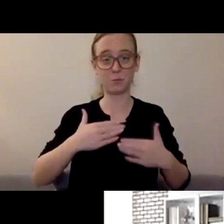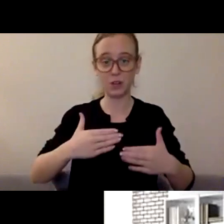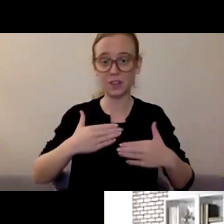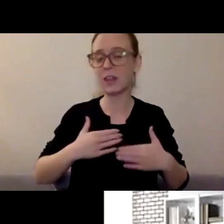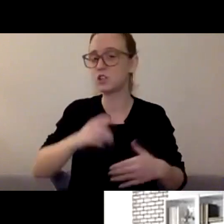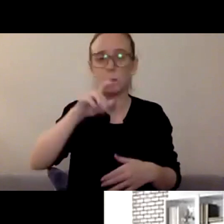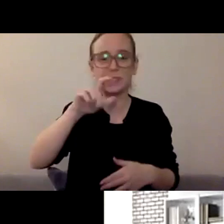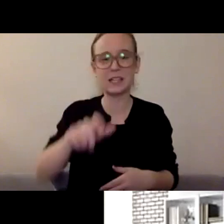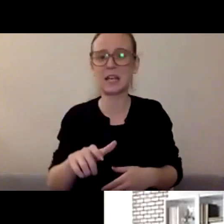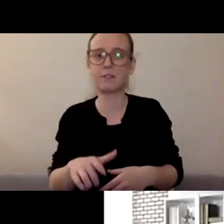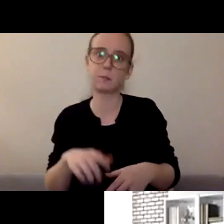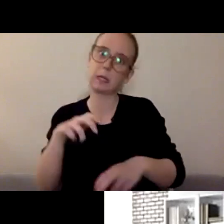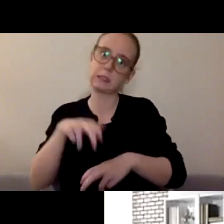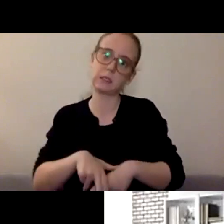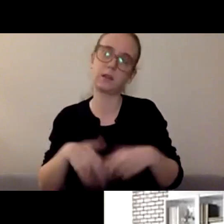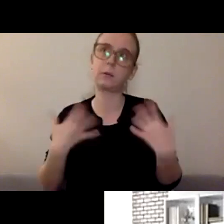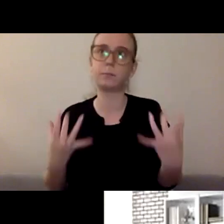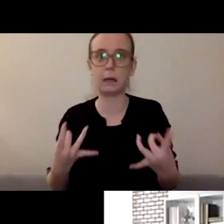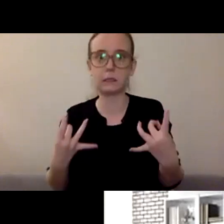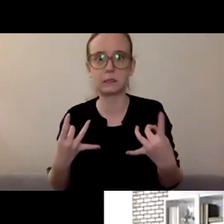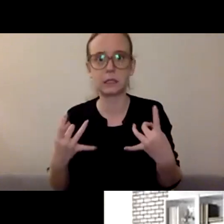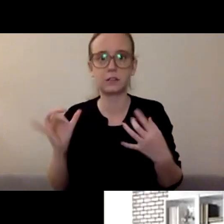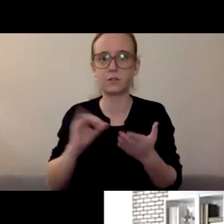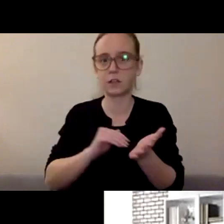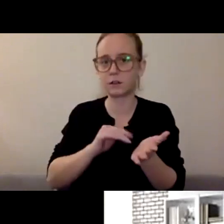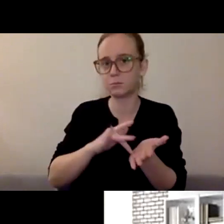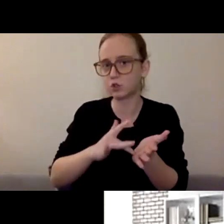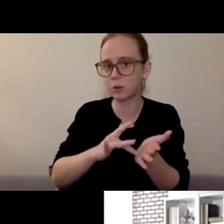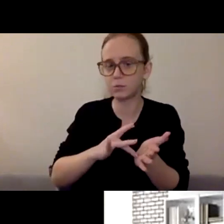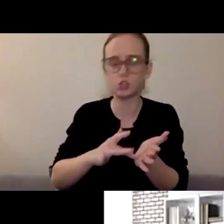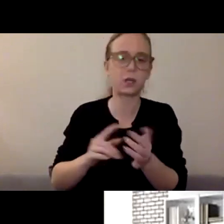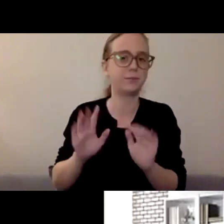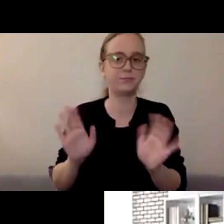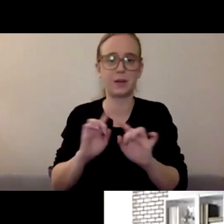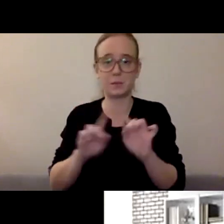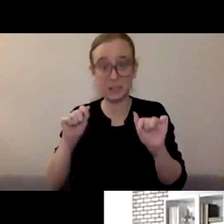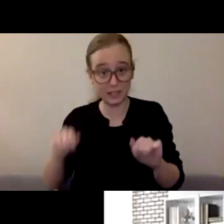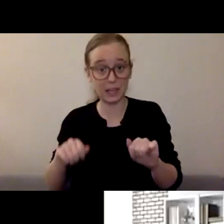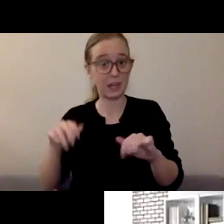It can be fun and it can be playful and it can look different, but also help help meet those needs